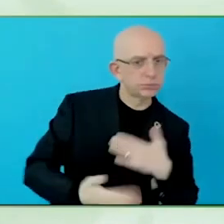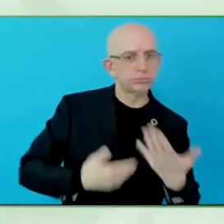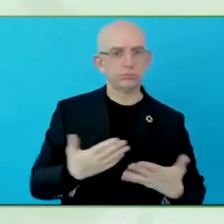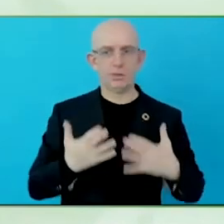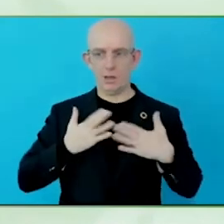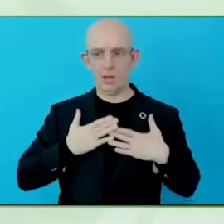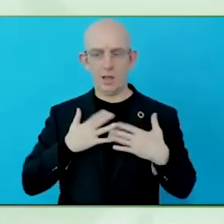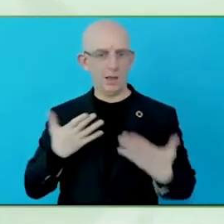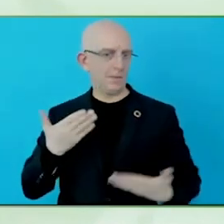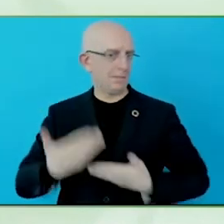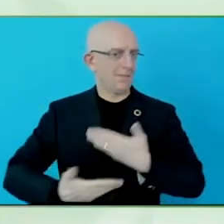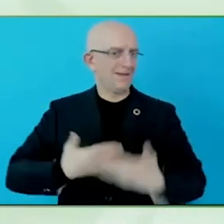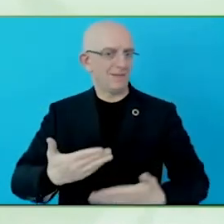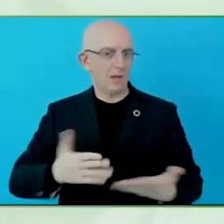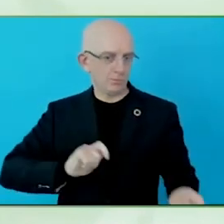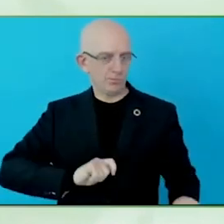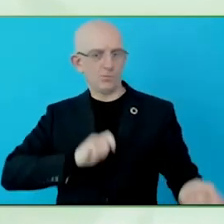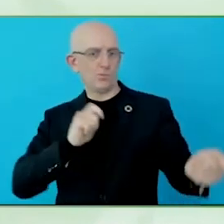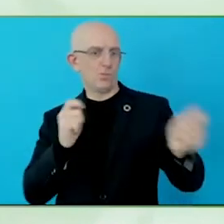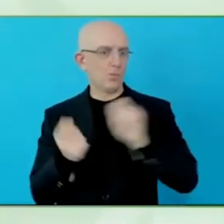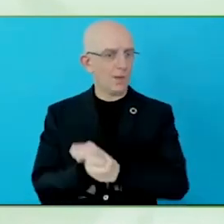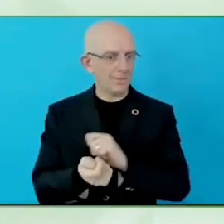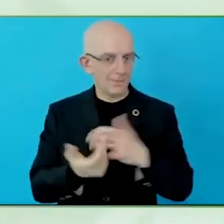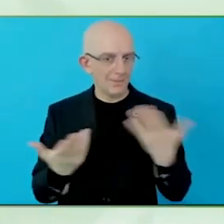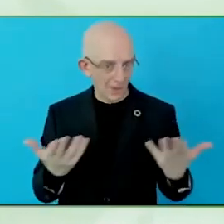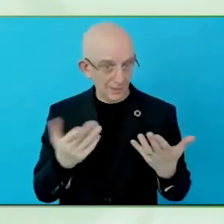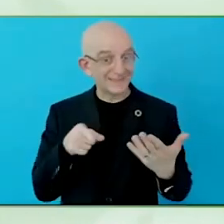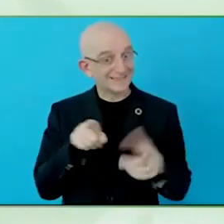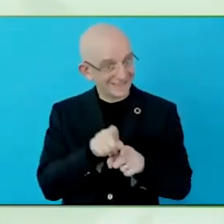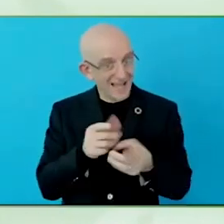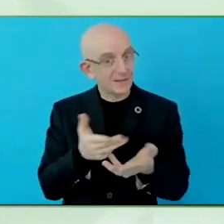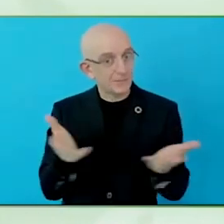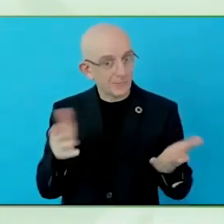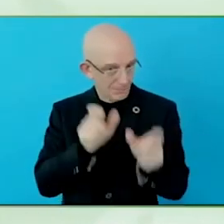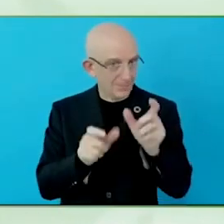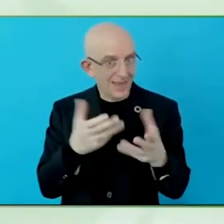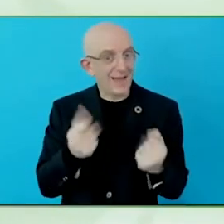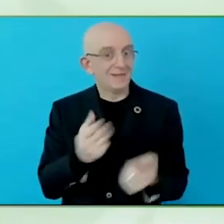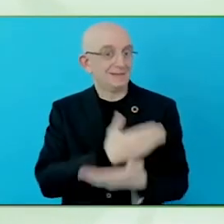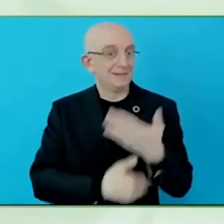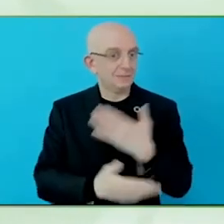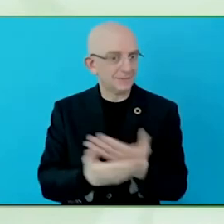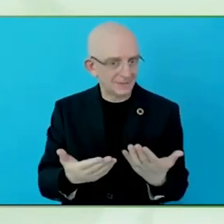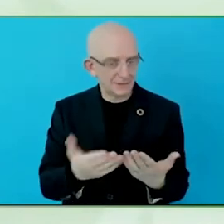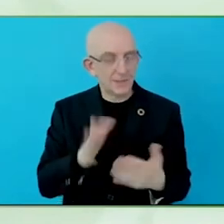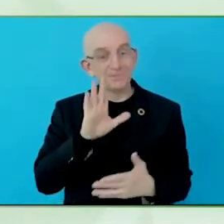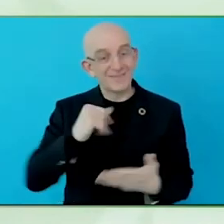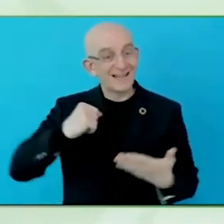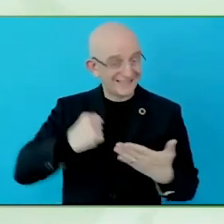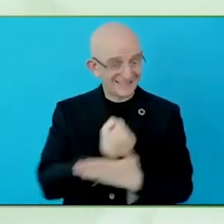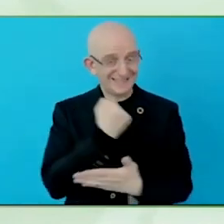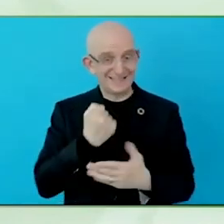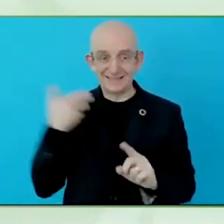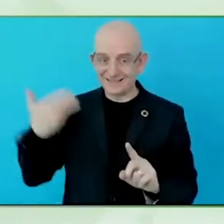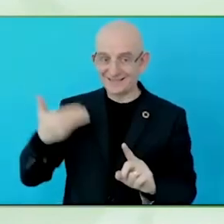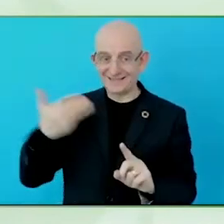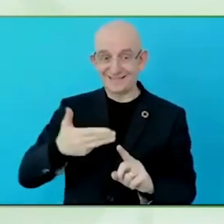is still a lot of work to be done, and we really would like to see what media takes it forward as an important area of work.